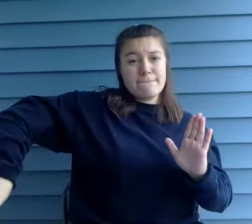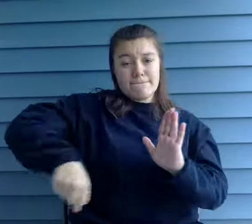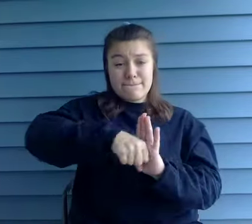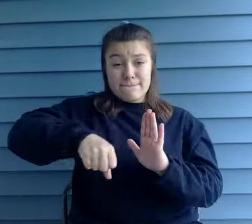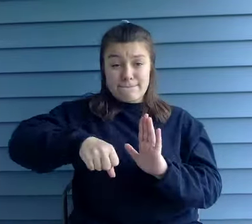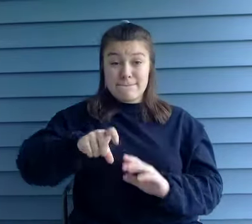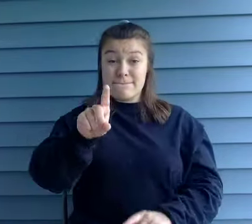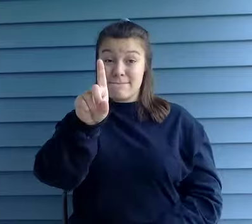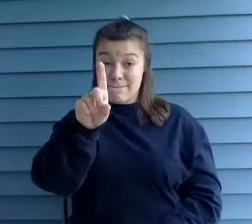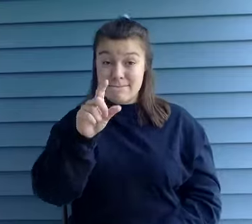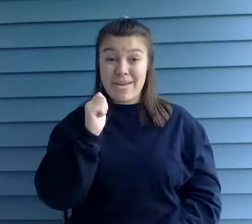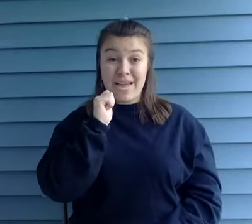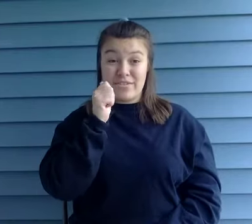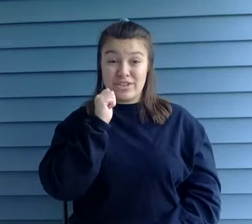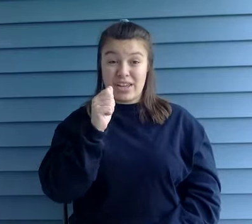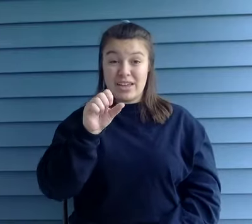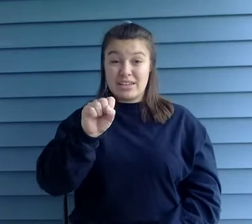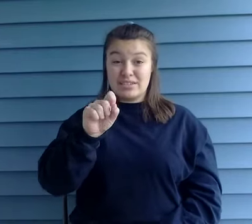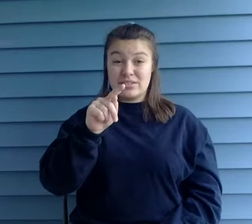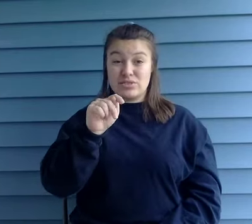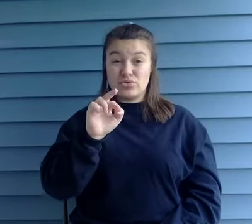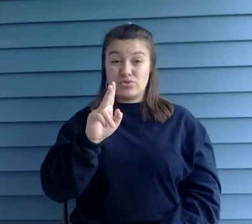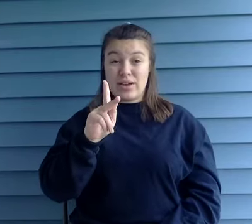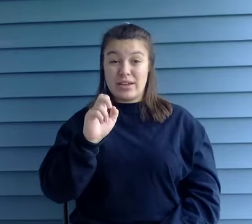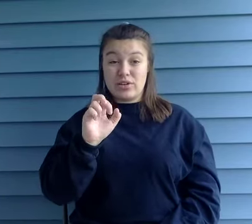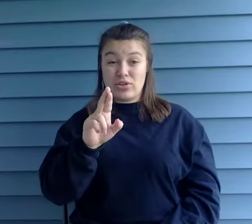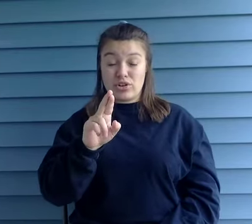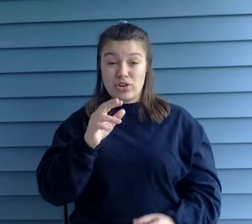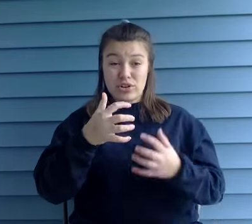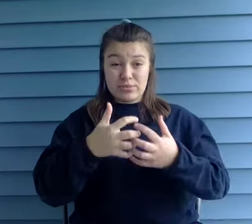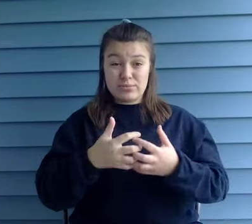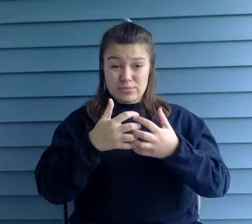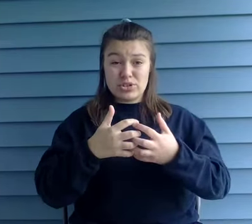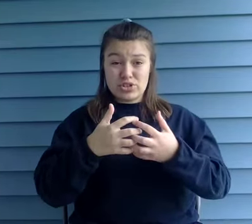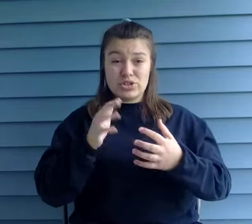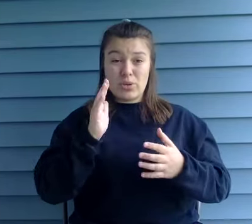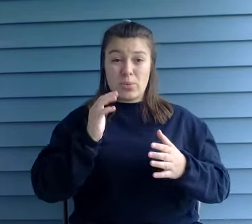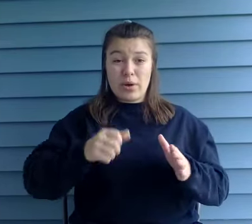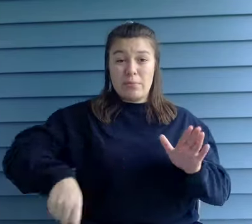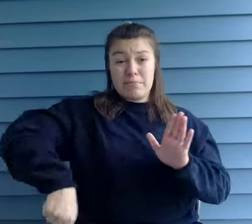bell daily and can be heard up to 25 miles away.